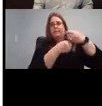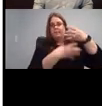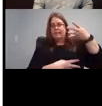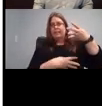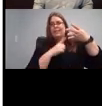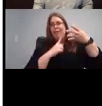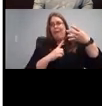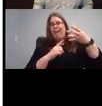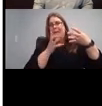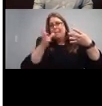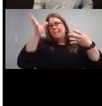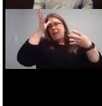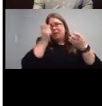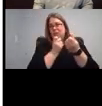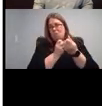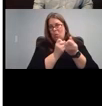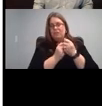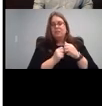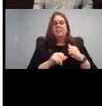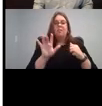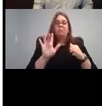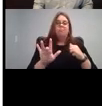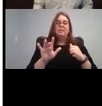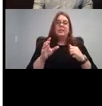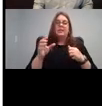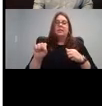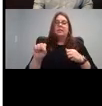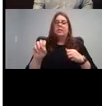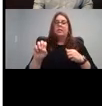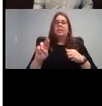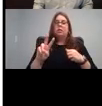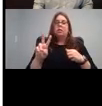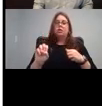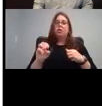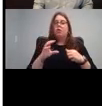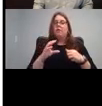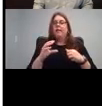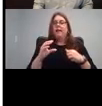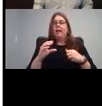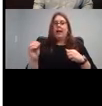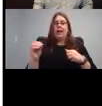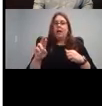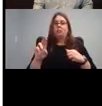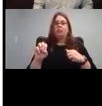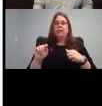So I'm clicking right here on serve and return from Harvard. Derman we turn to the real really cool is an